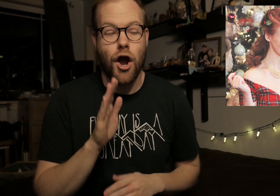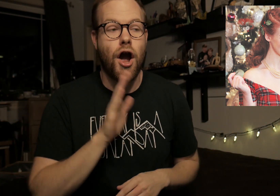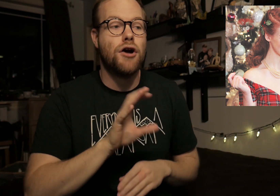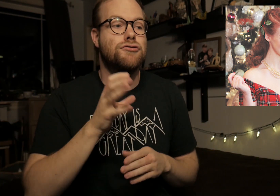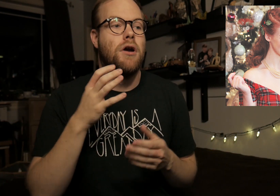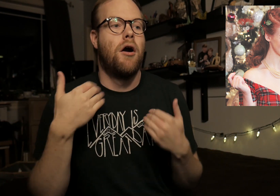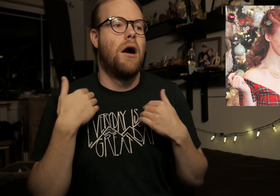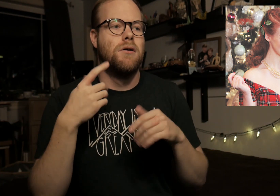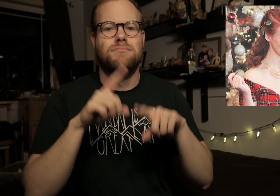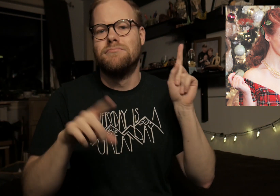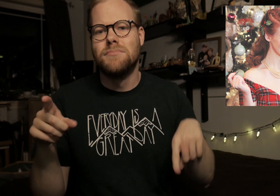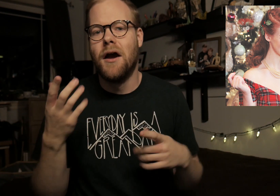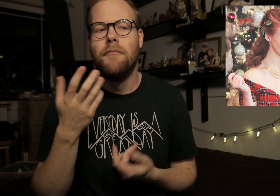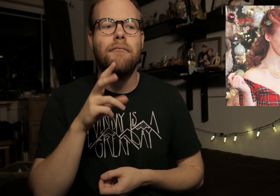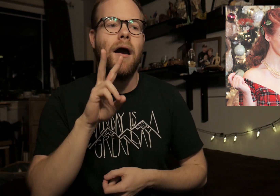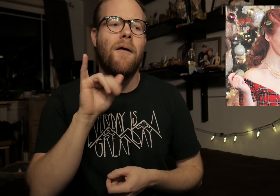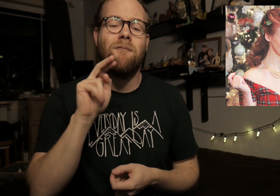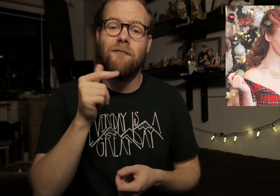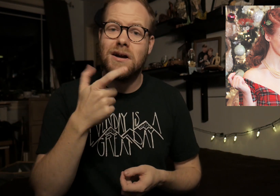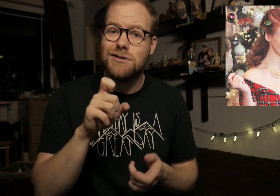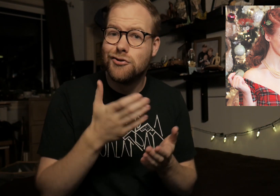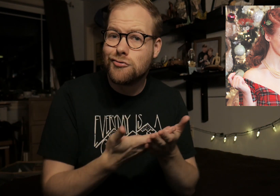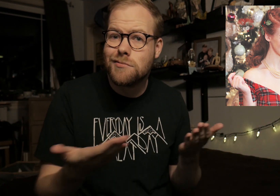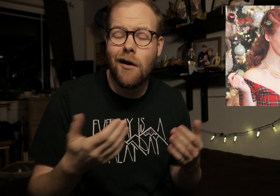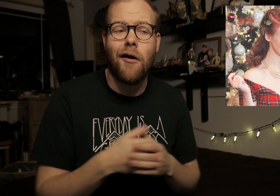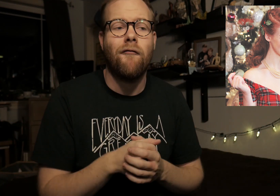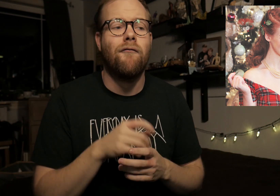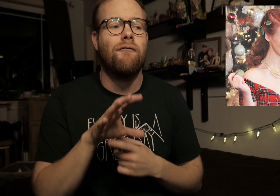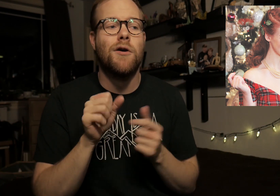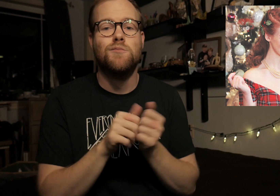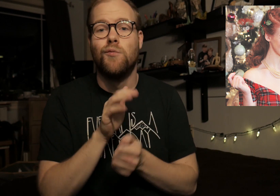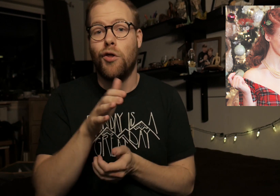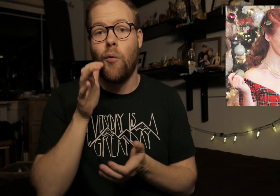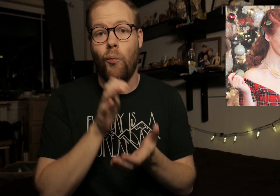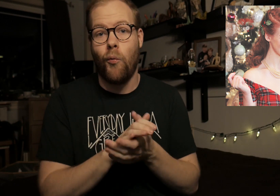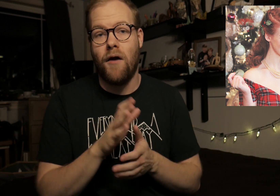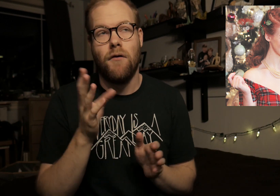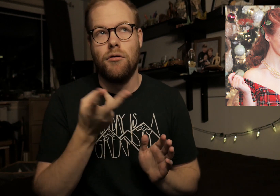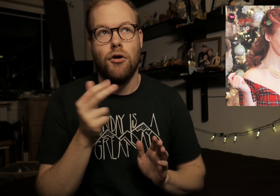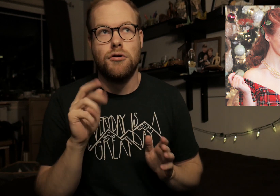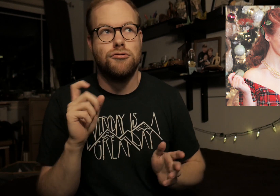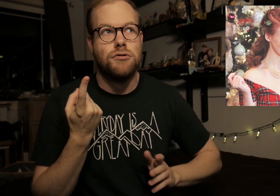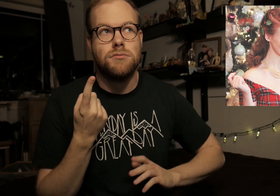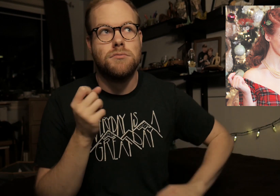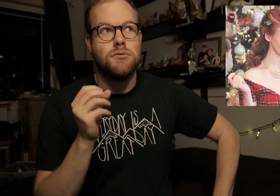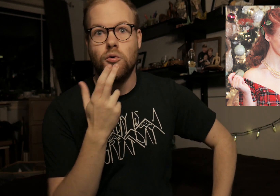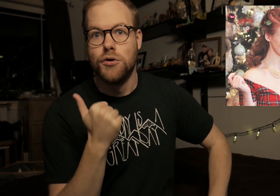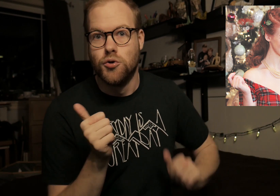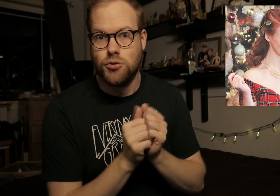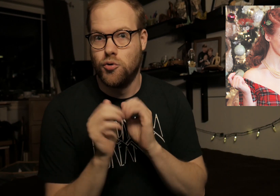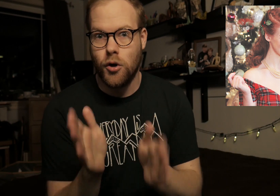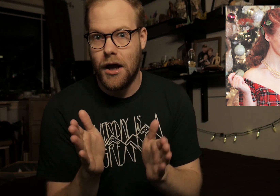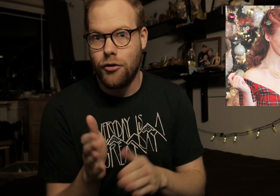Her channel has a lot, vintage stuff, videos with her wife. They are just so cute together.